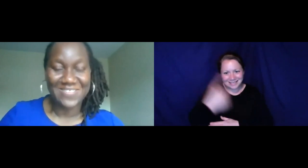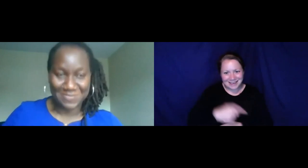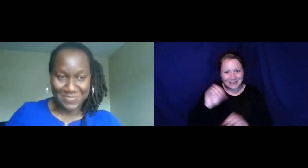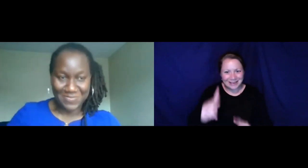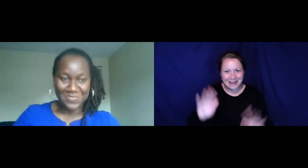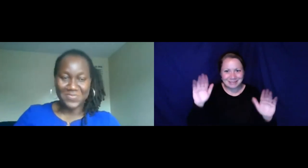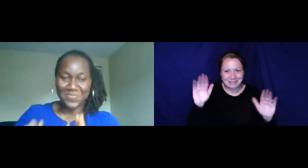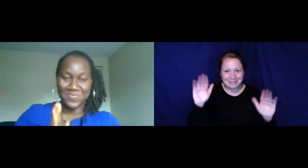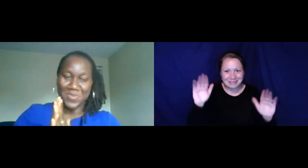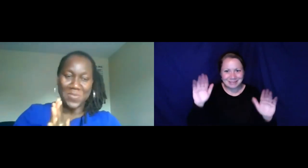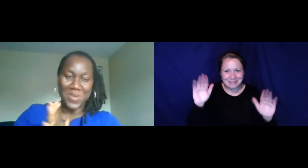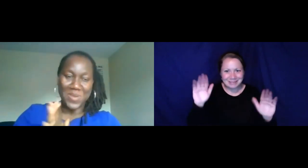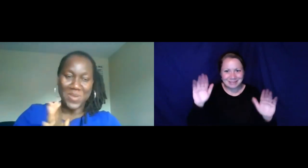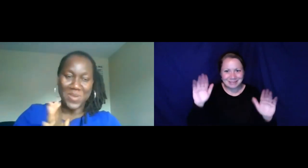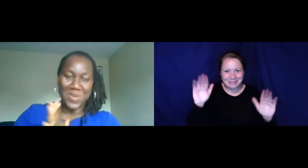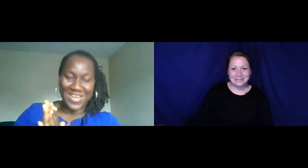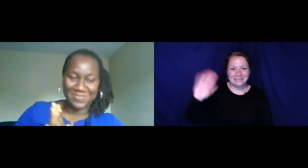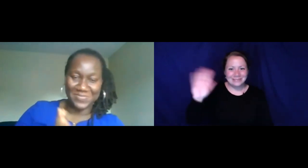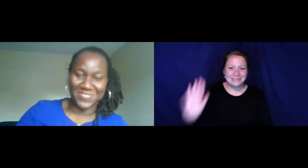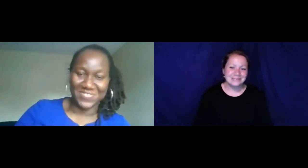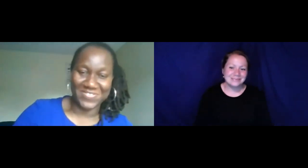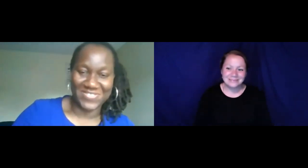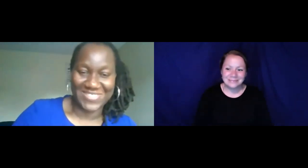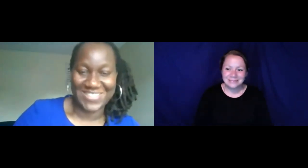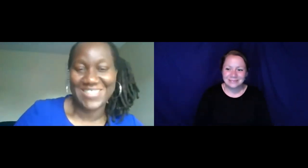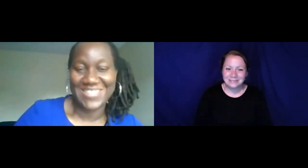for another day for such a discussion. Please have